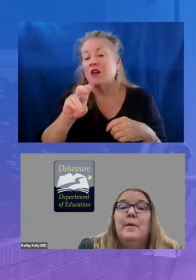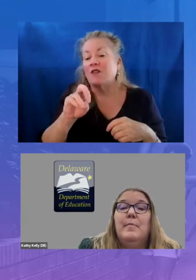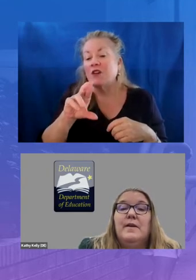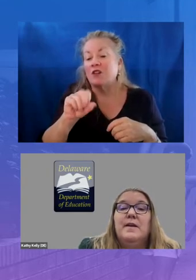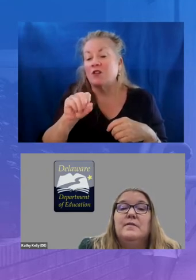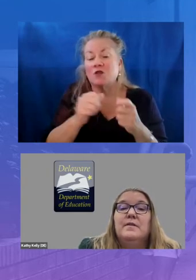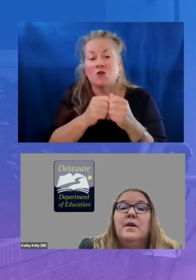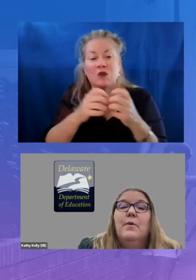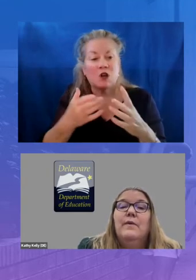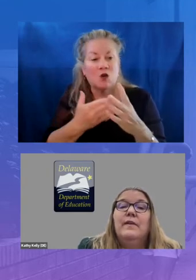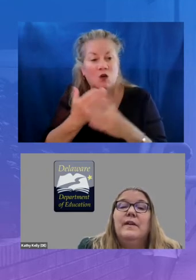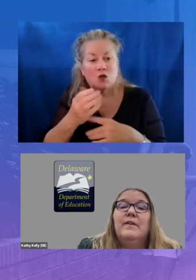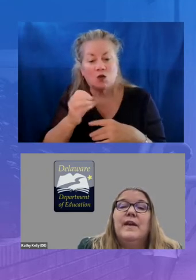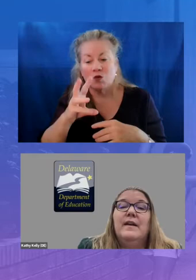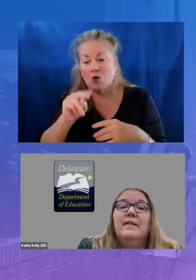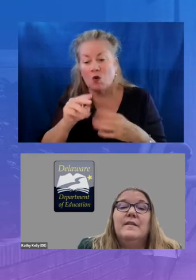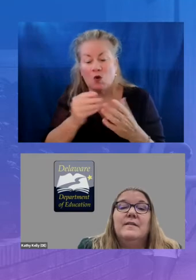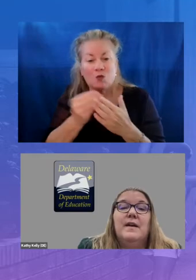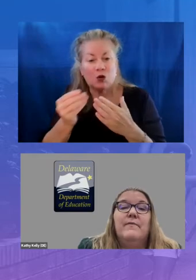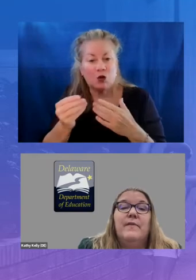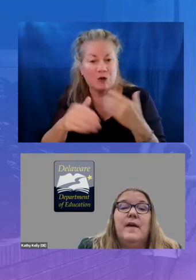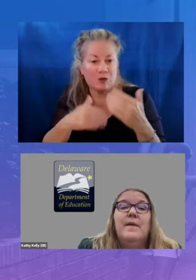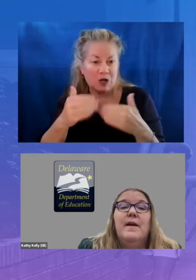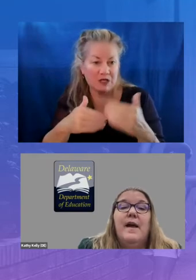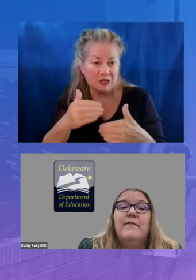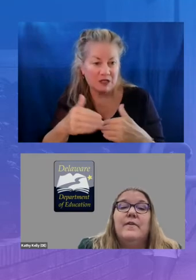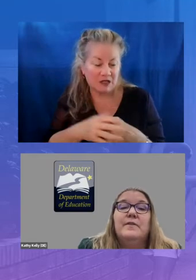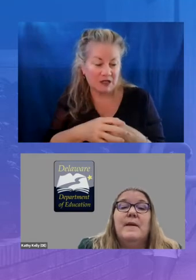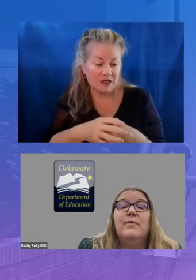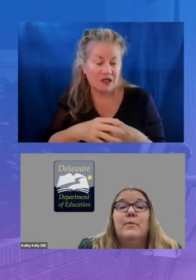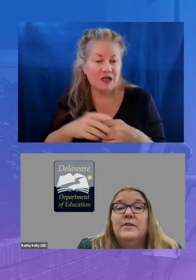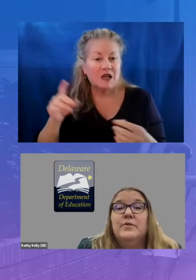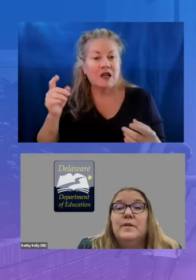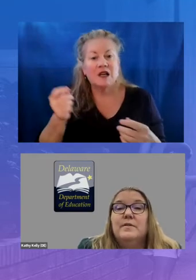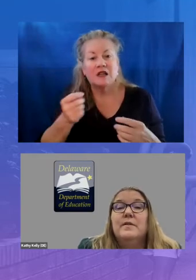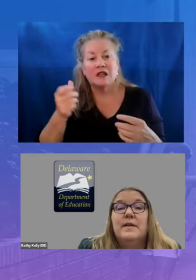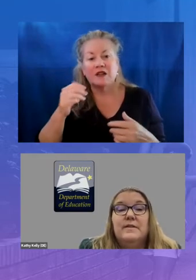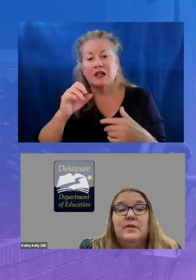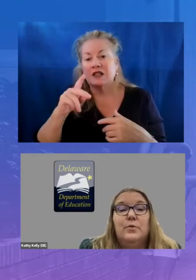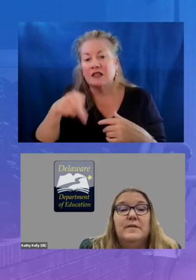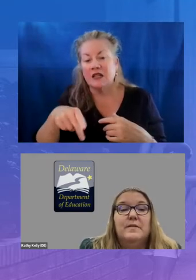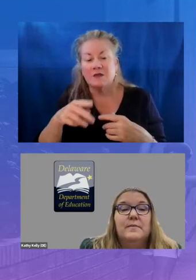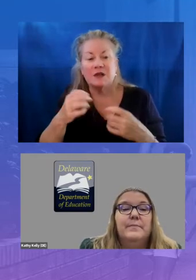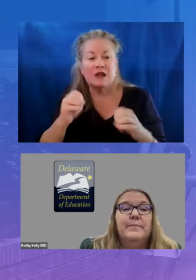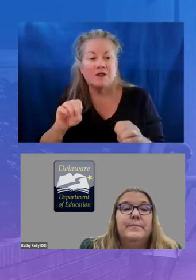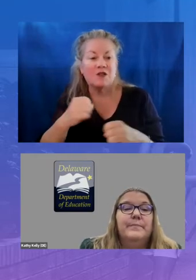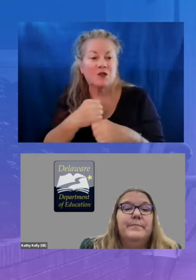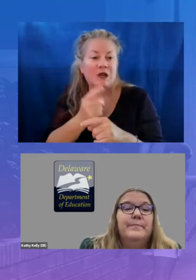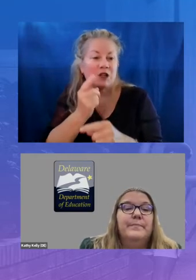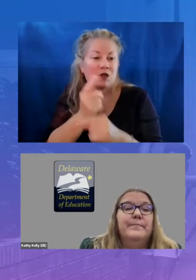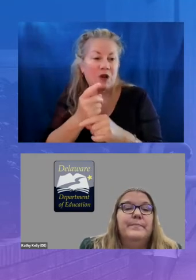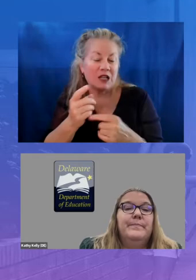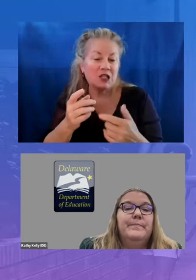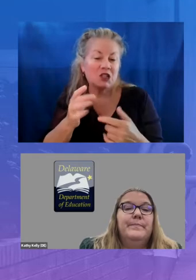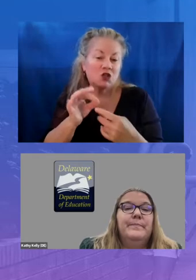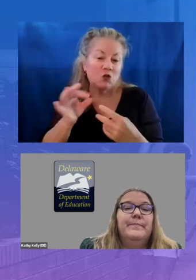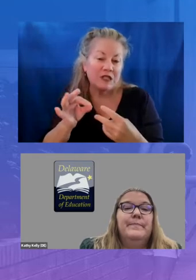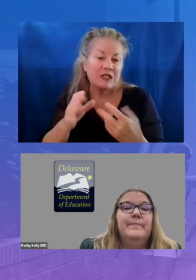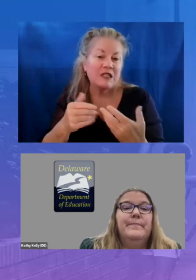process we've alleviated that step for them in an effort to make the right choice the easy choice